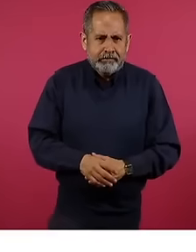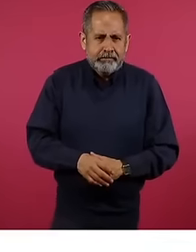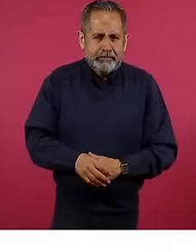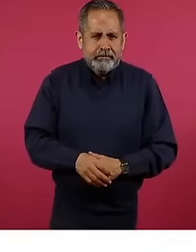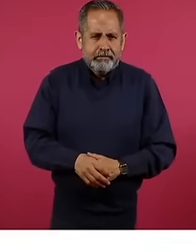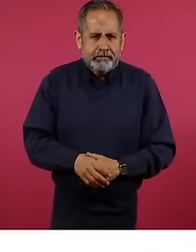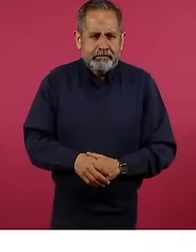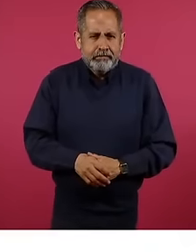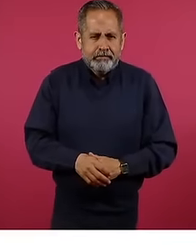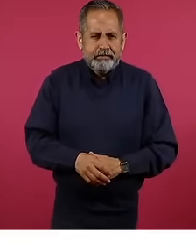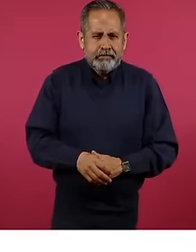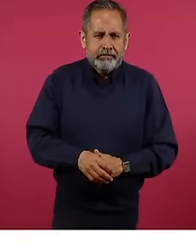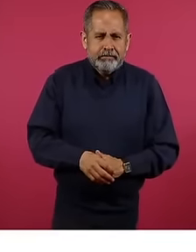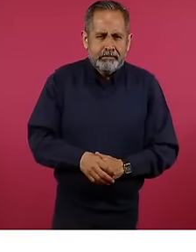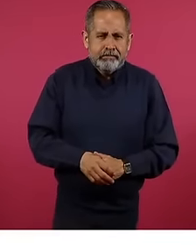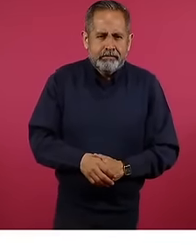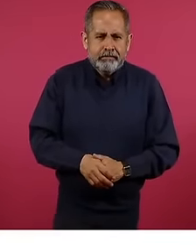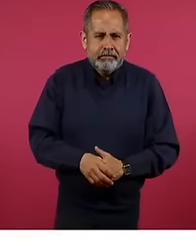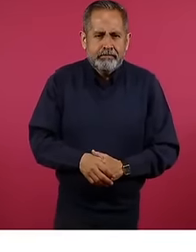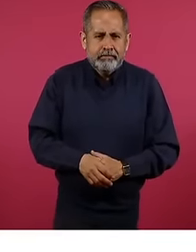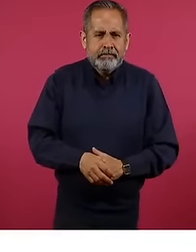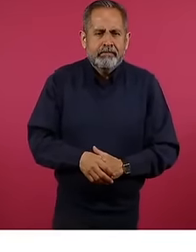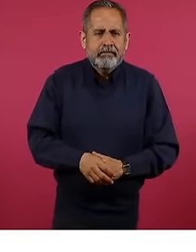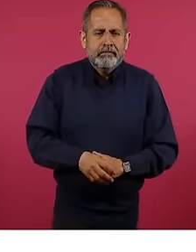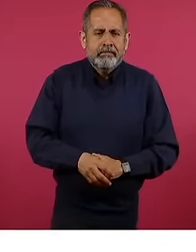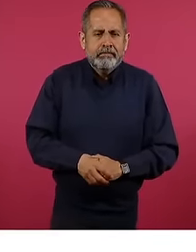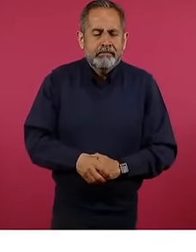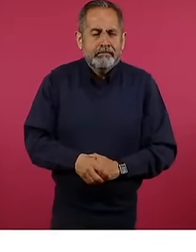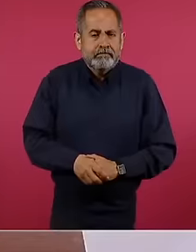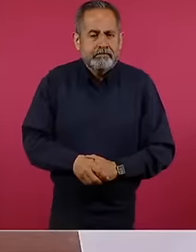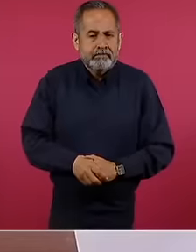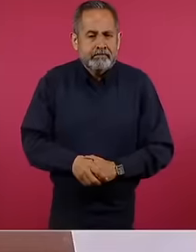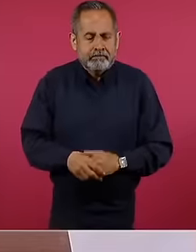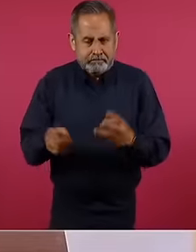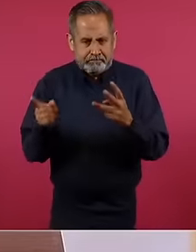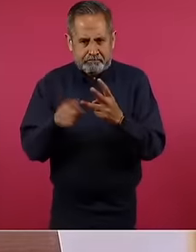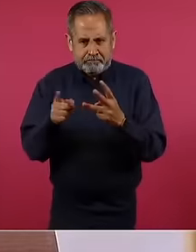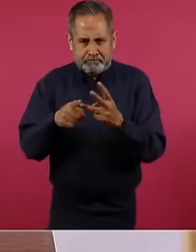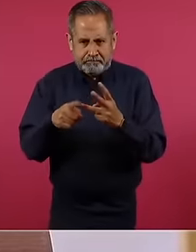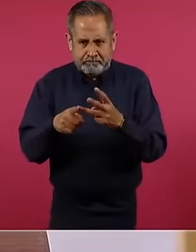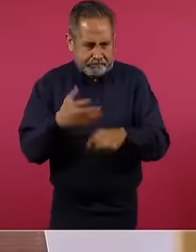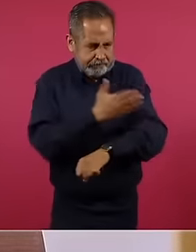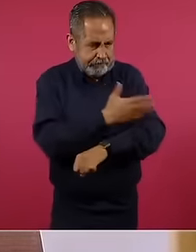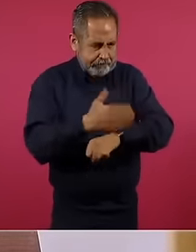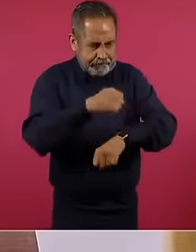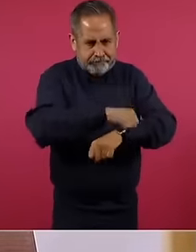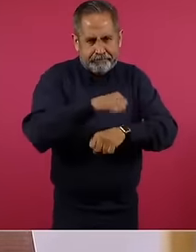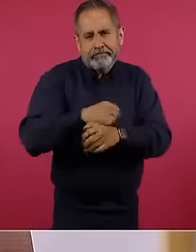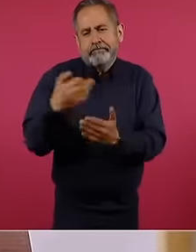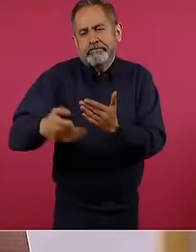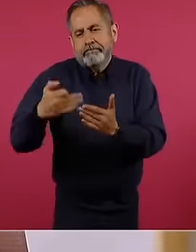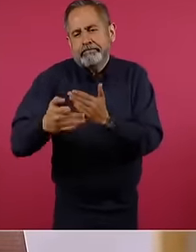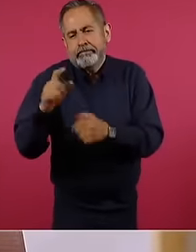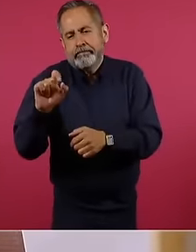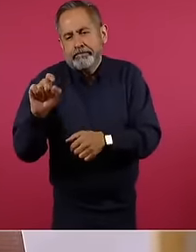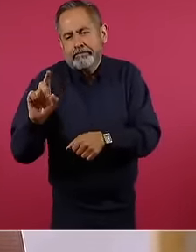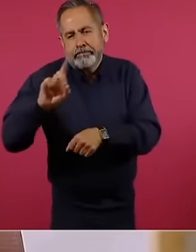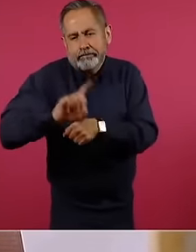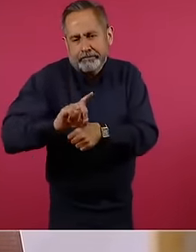and the third thing that I celebrate, knock on wood because I have 20 days left,